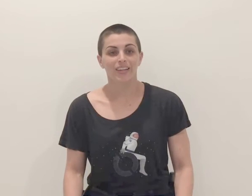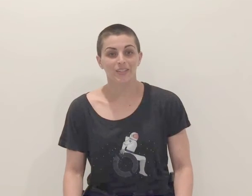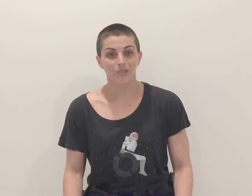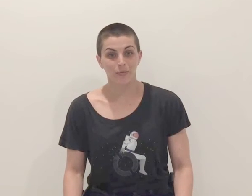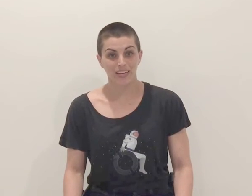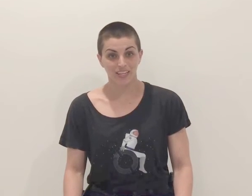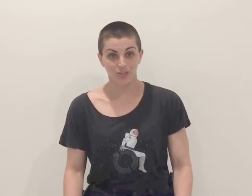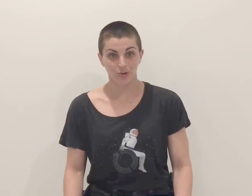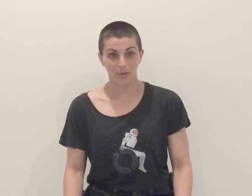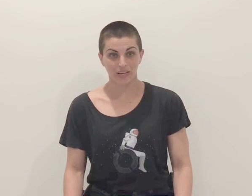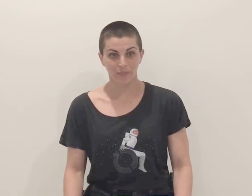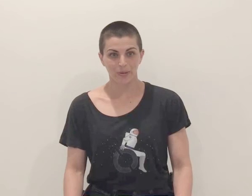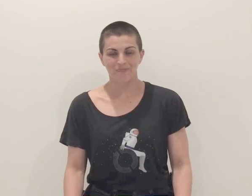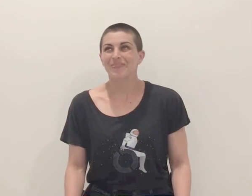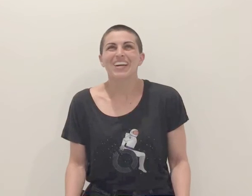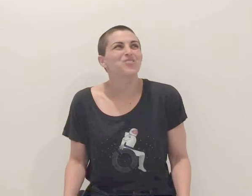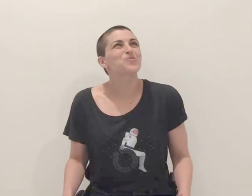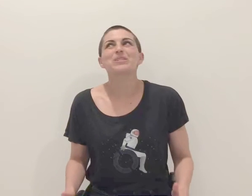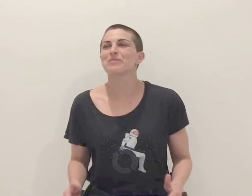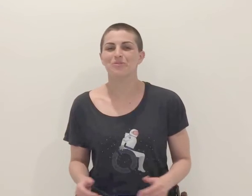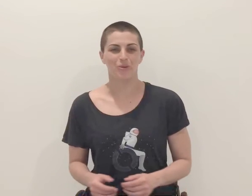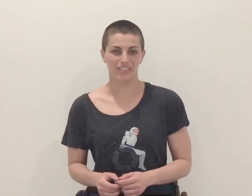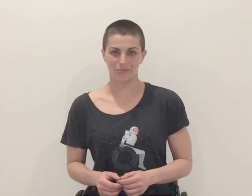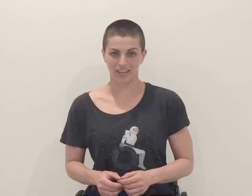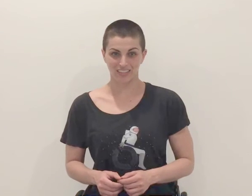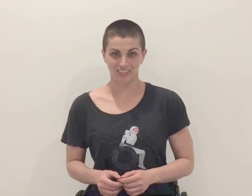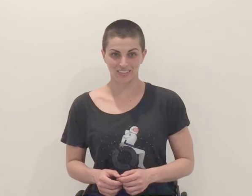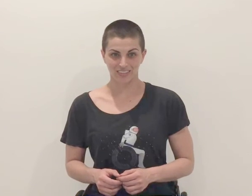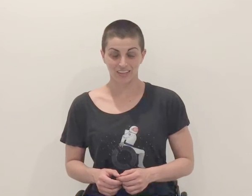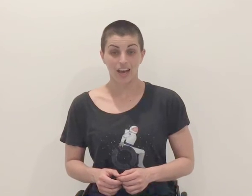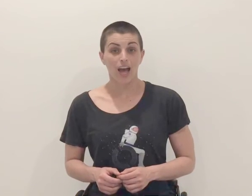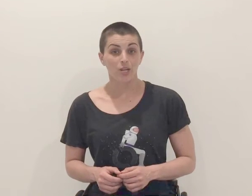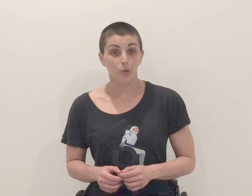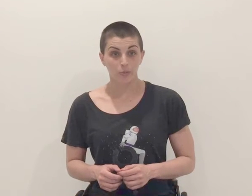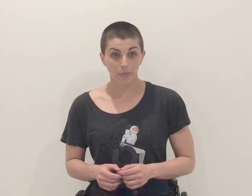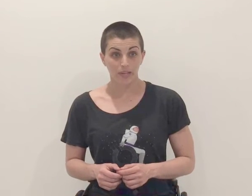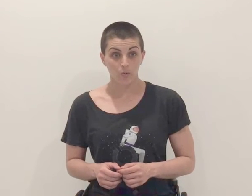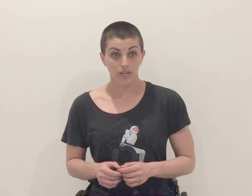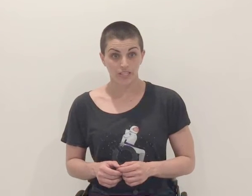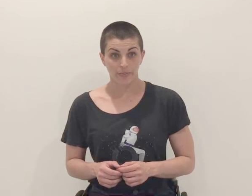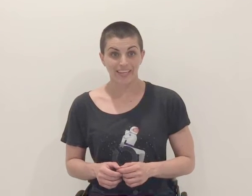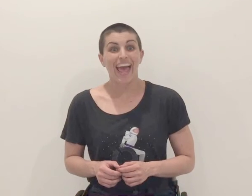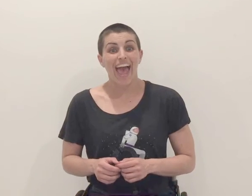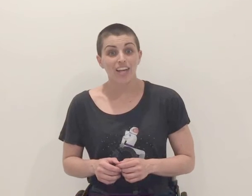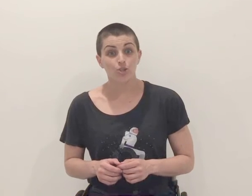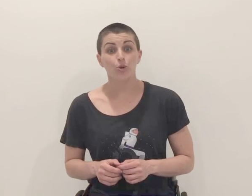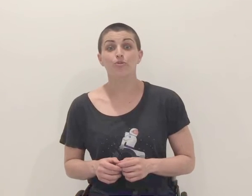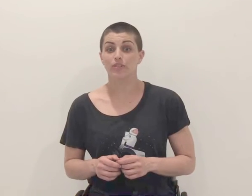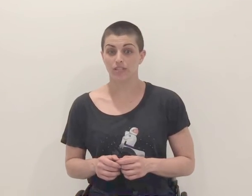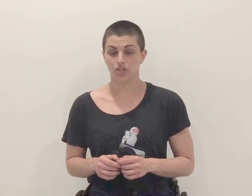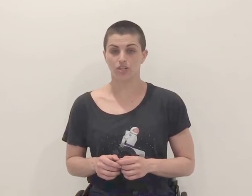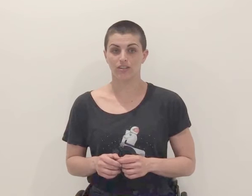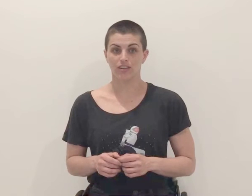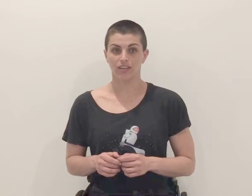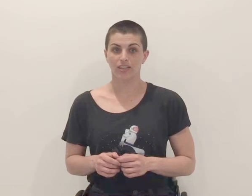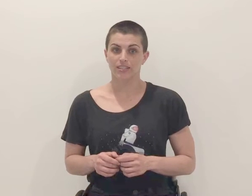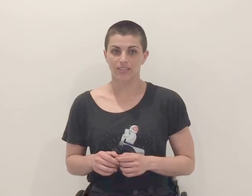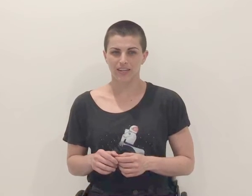Like so many kids growing up, I dreamed of going to space. I told people I wanted to be an "astrophysician,"